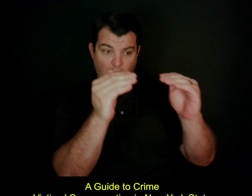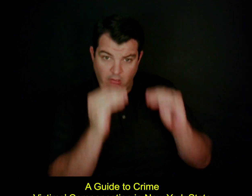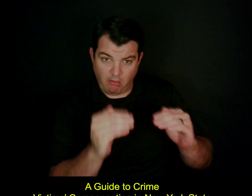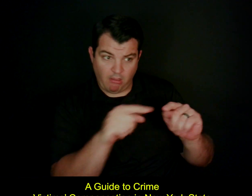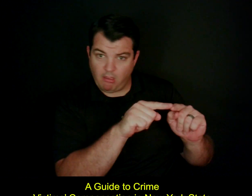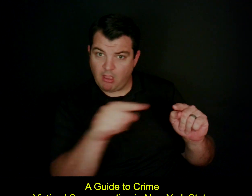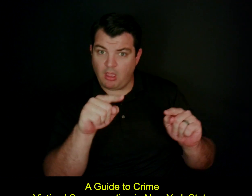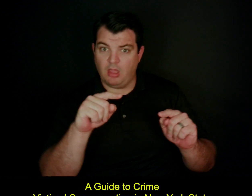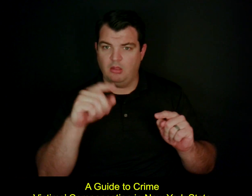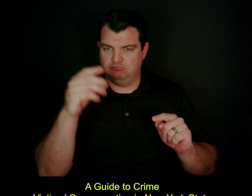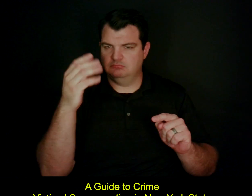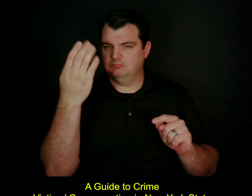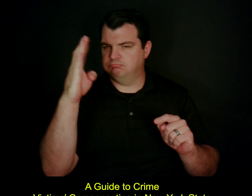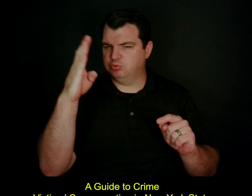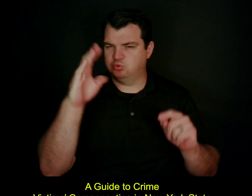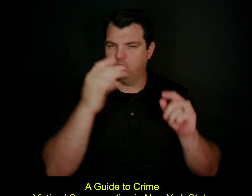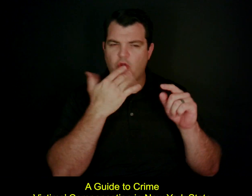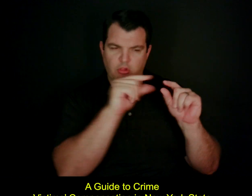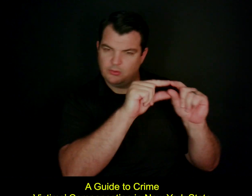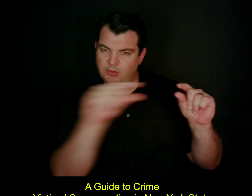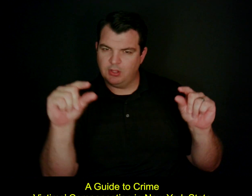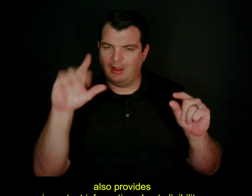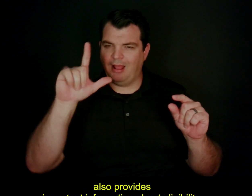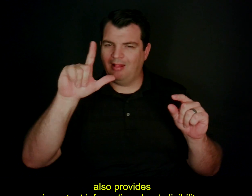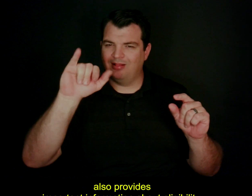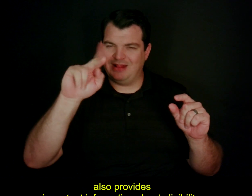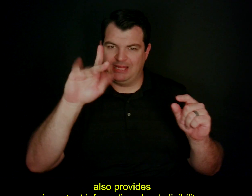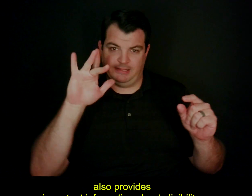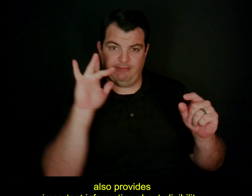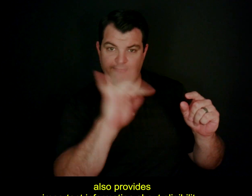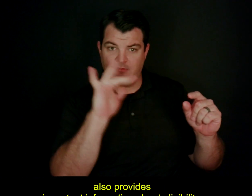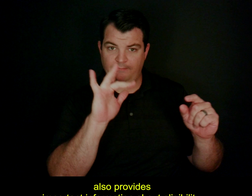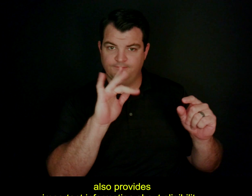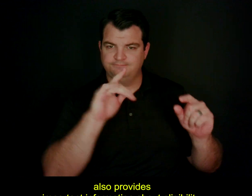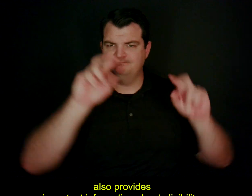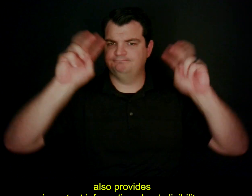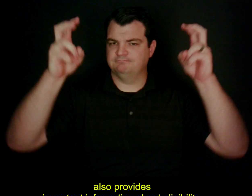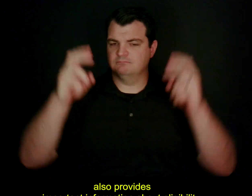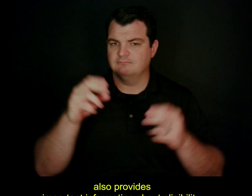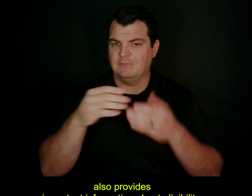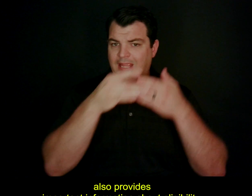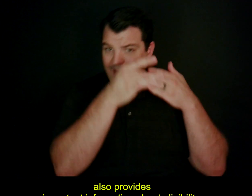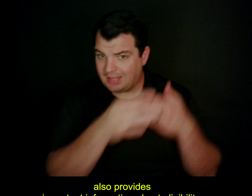A Guide to Crime Victims’ Compensation in New York State also provides important information about eligibility.